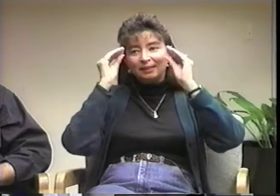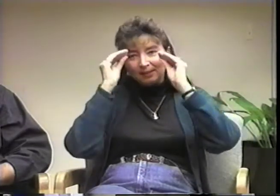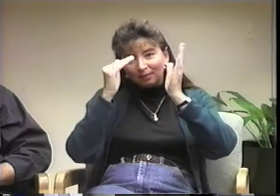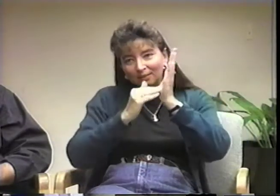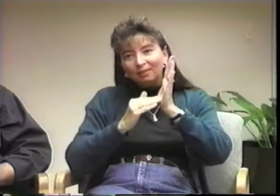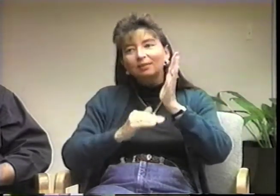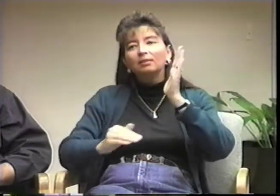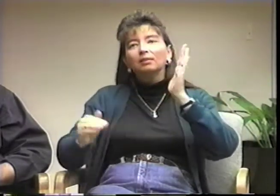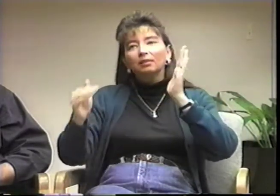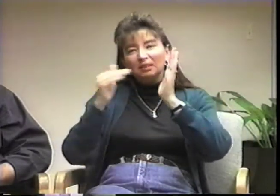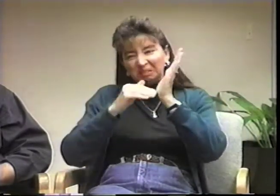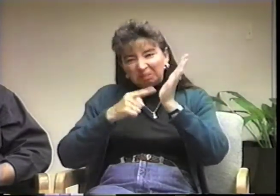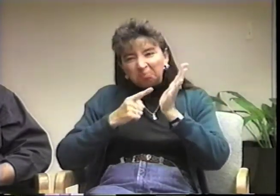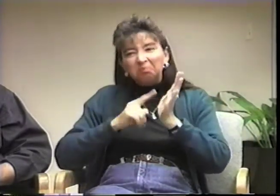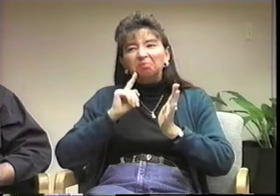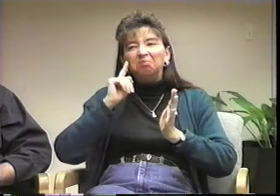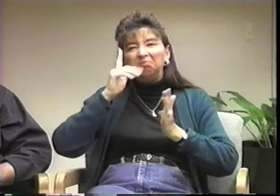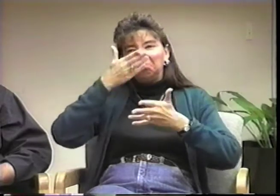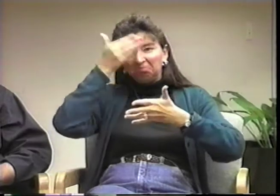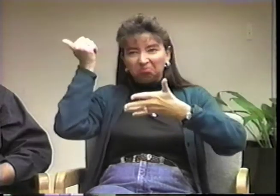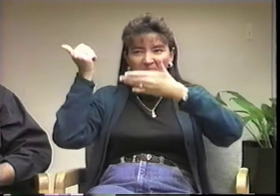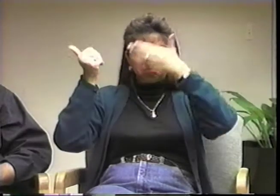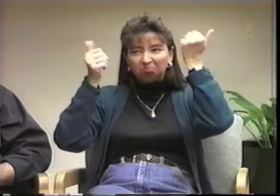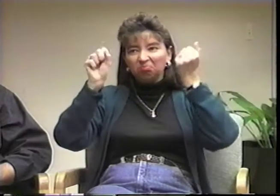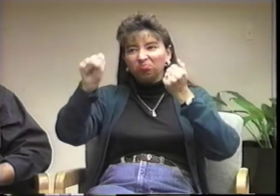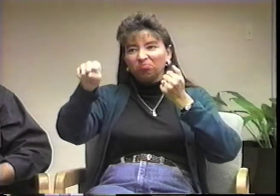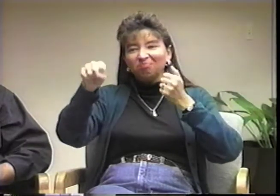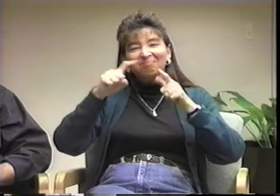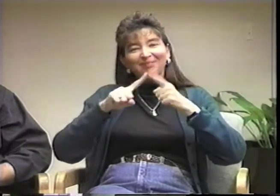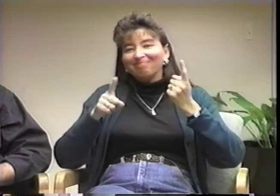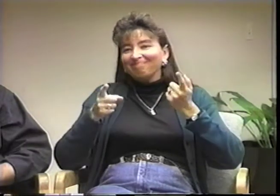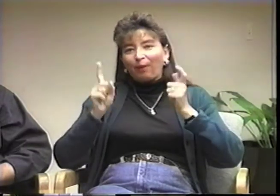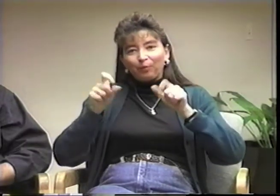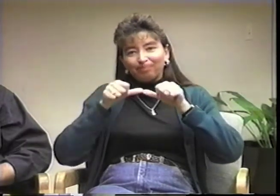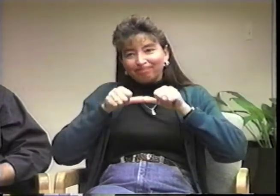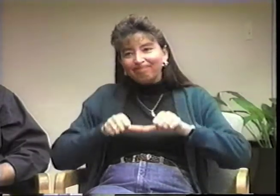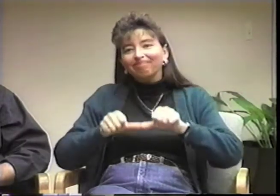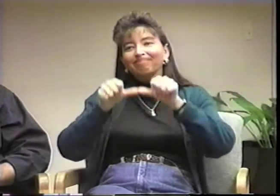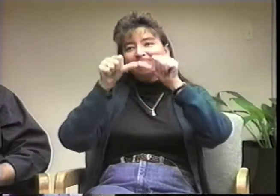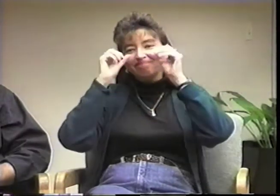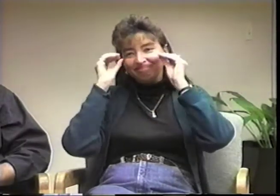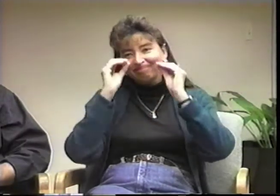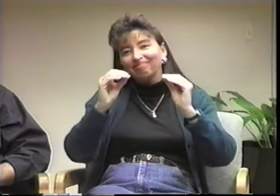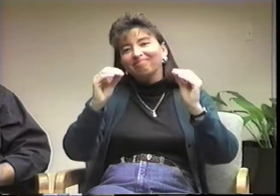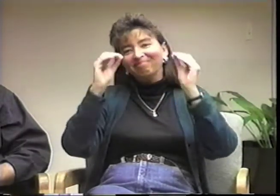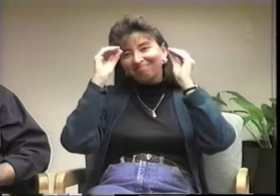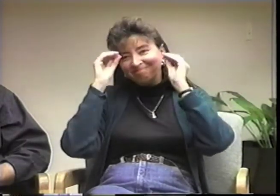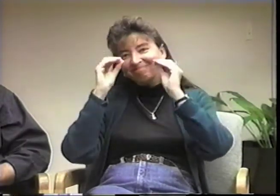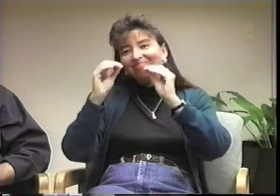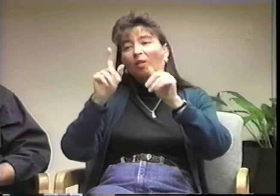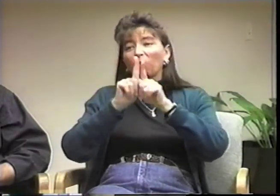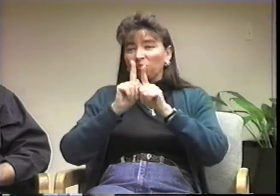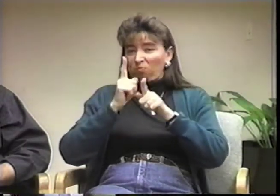and explain the limited field of vision and the importance of wearing dark clothes.